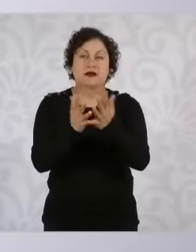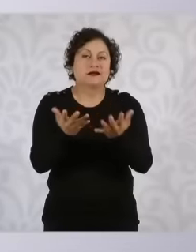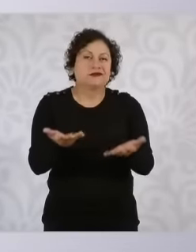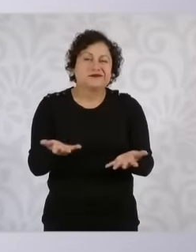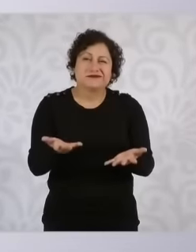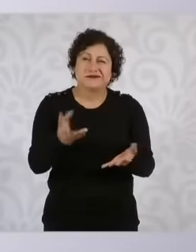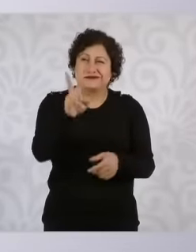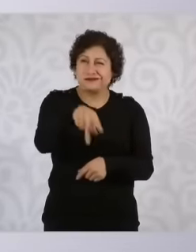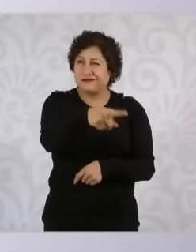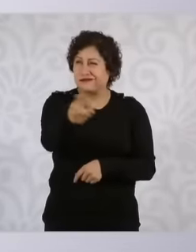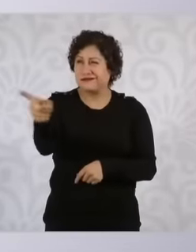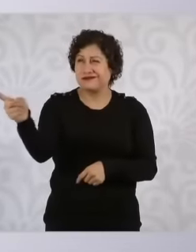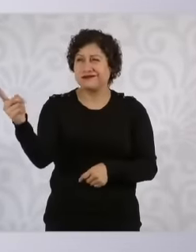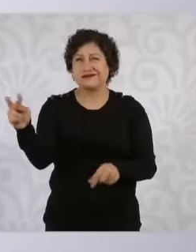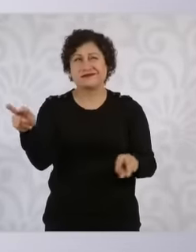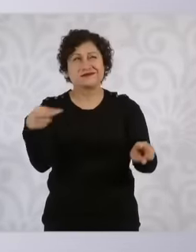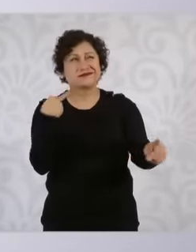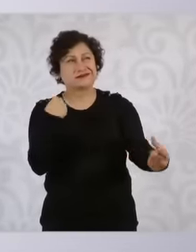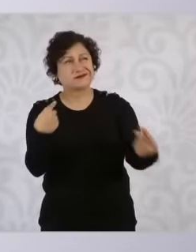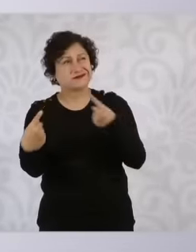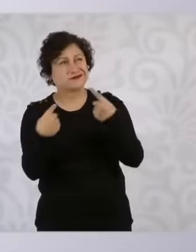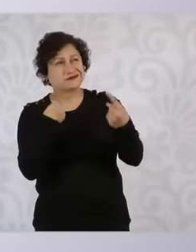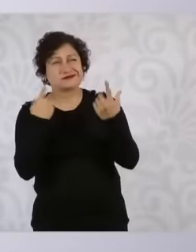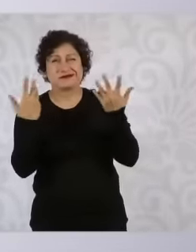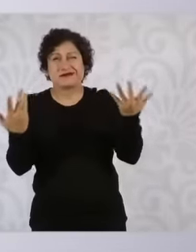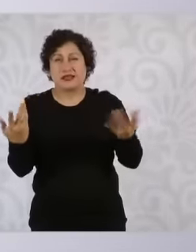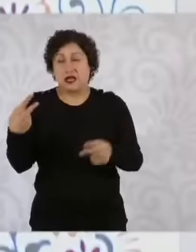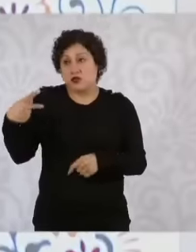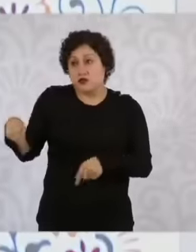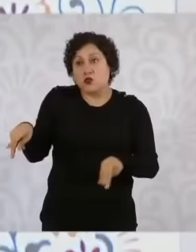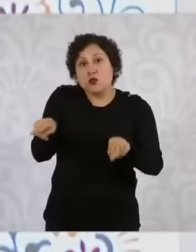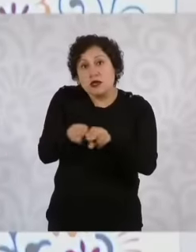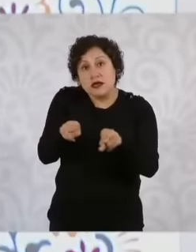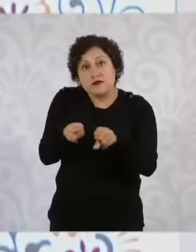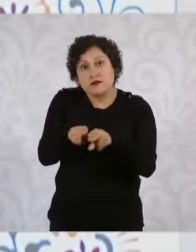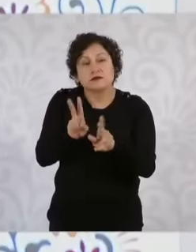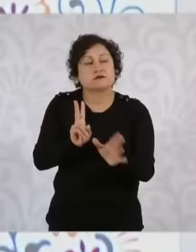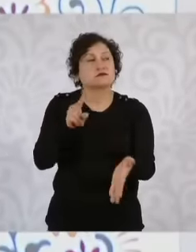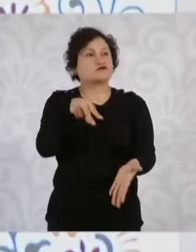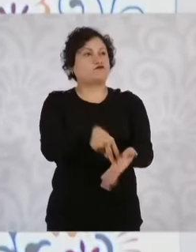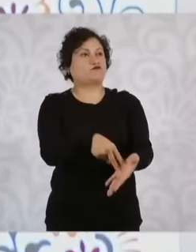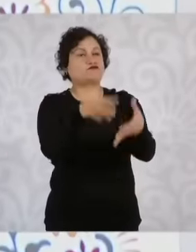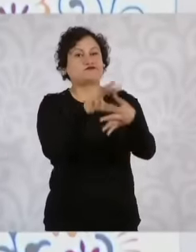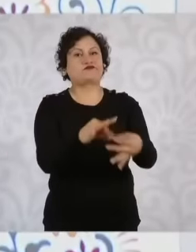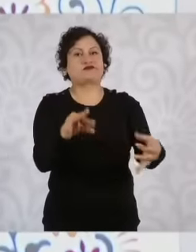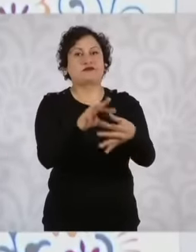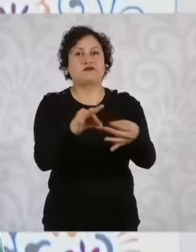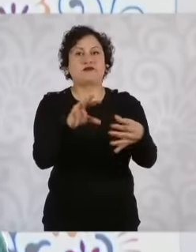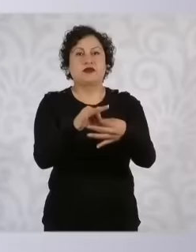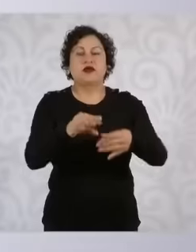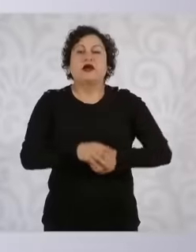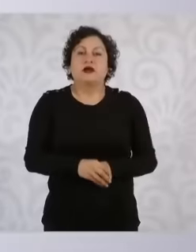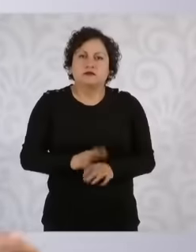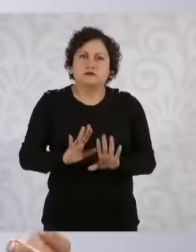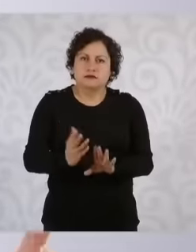issue, so Vigenia was in poor health. Eh, they informed me at the time and I